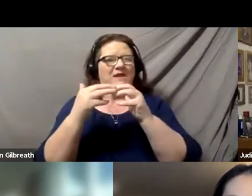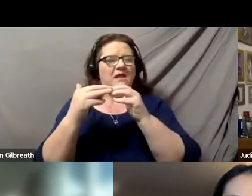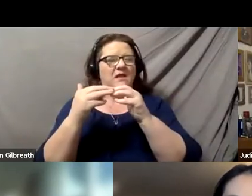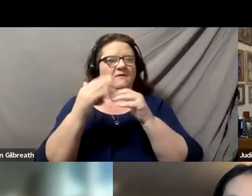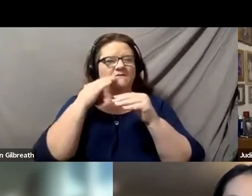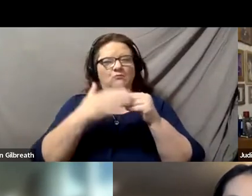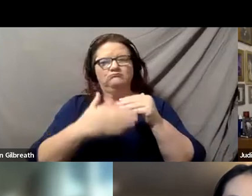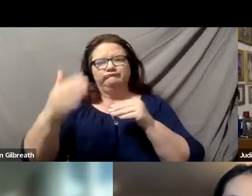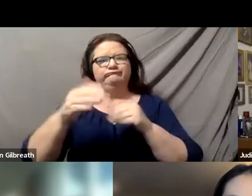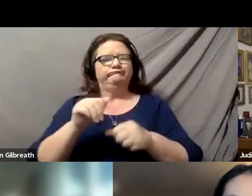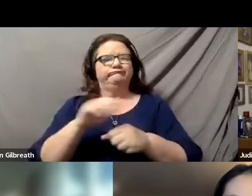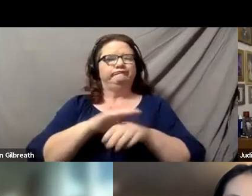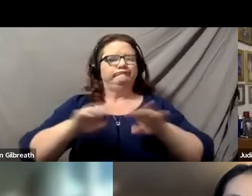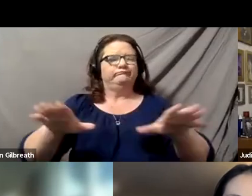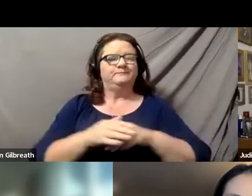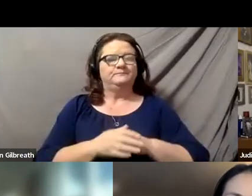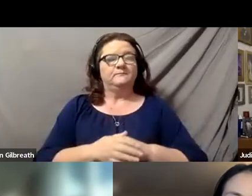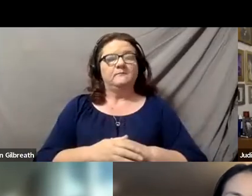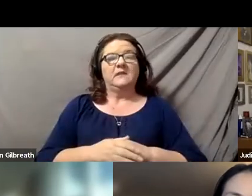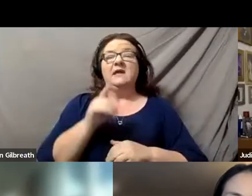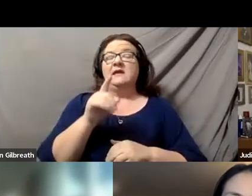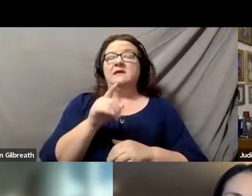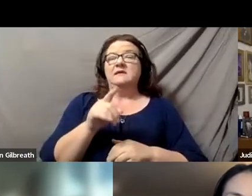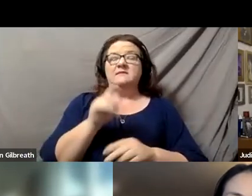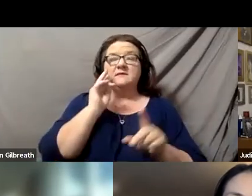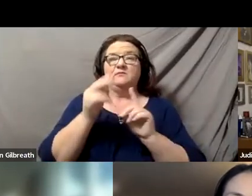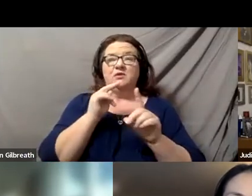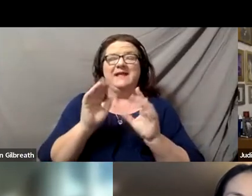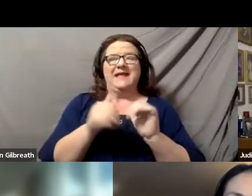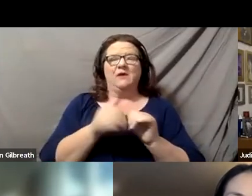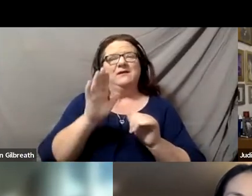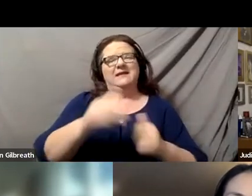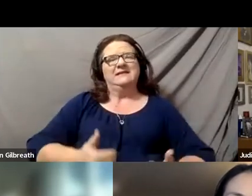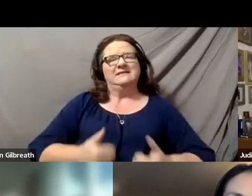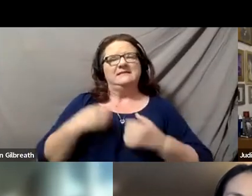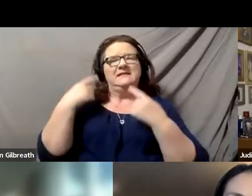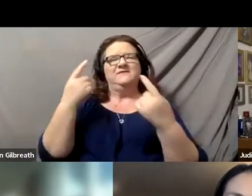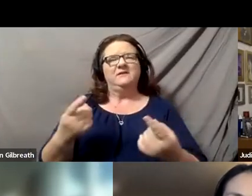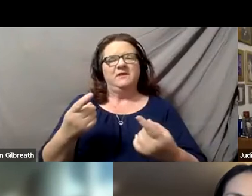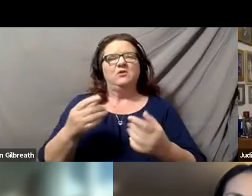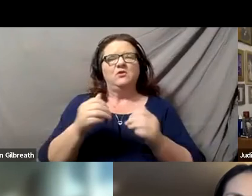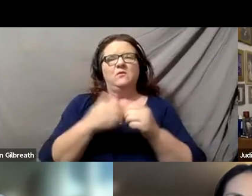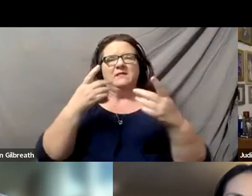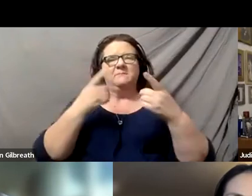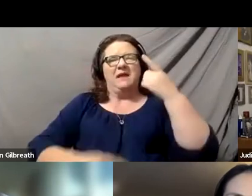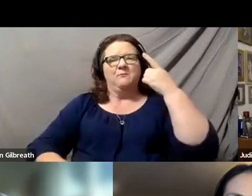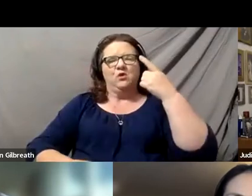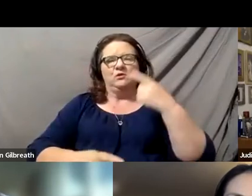His perspective is informed by his lived experience with bipolar disorder. Andy would you please hello and offer a visual description